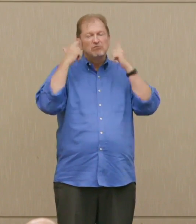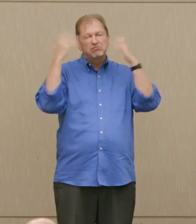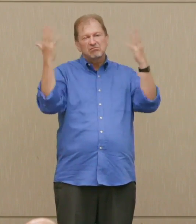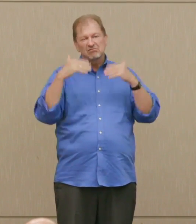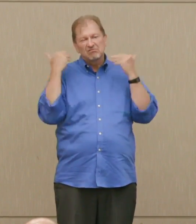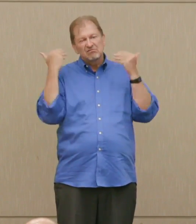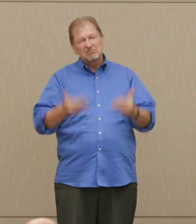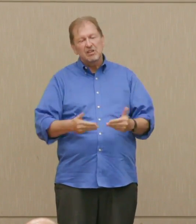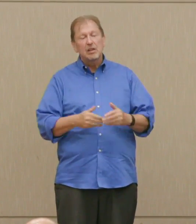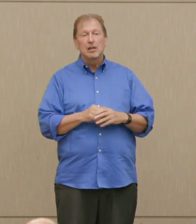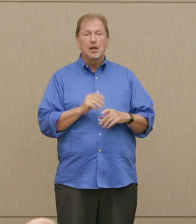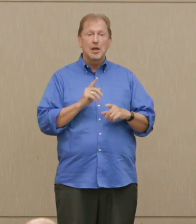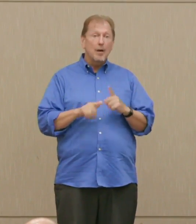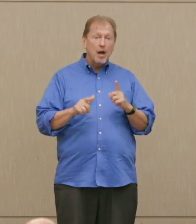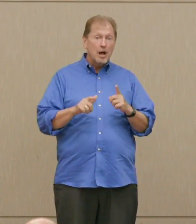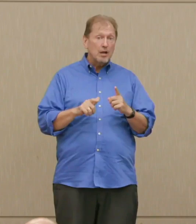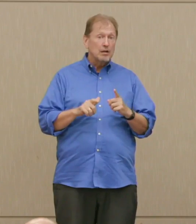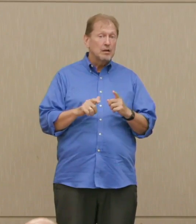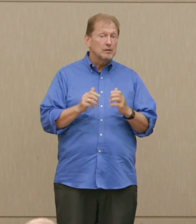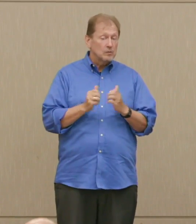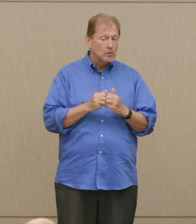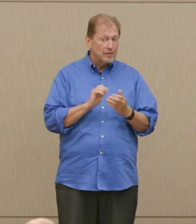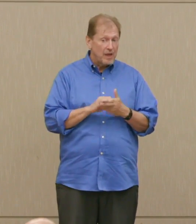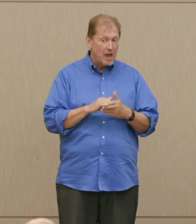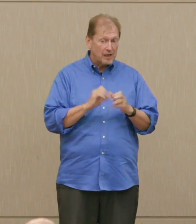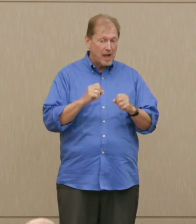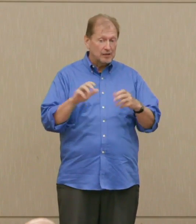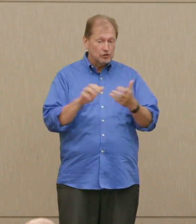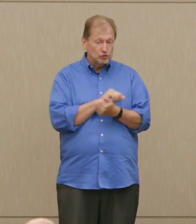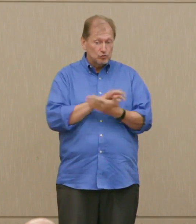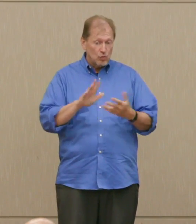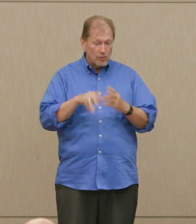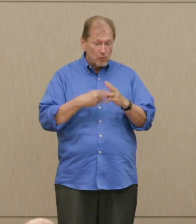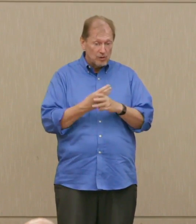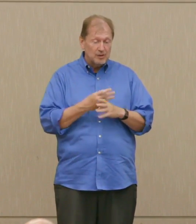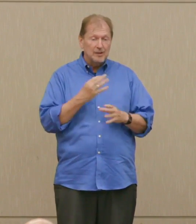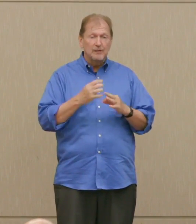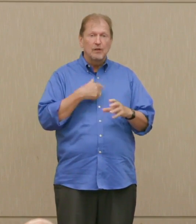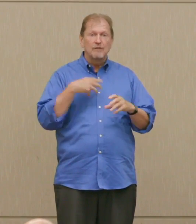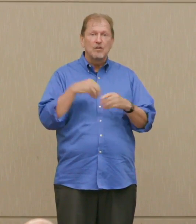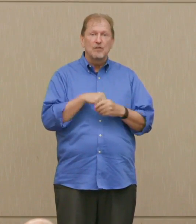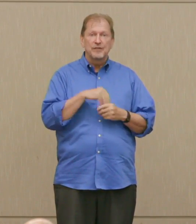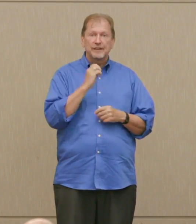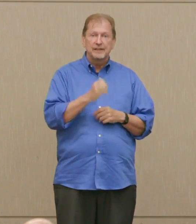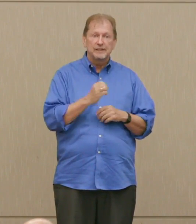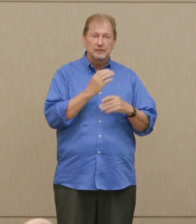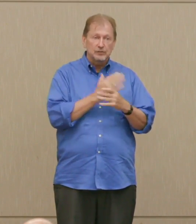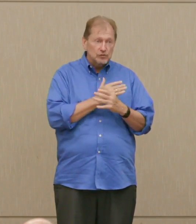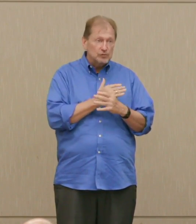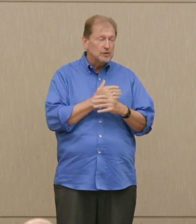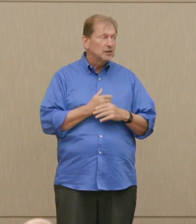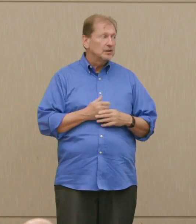Made it less likely that we would intervene in an east European uprising, like Hungary